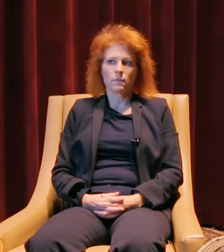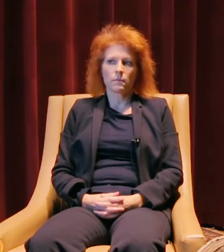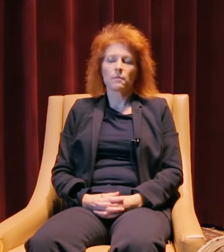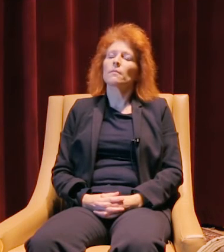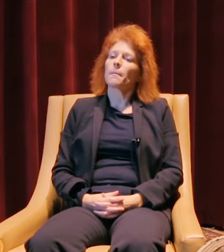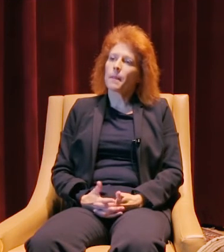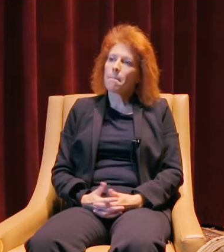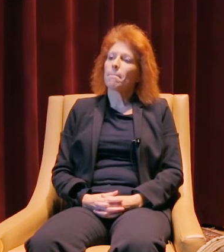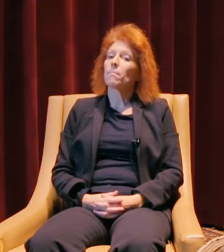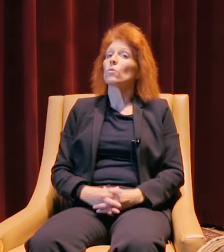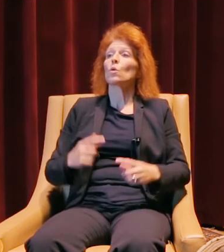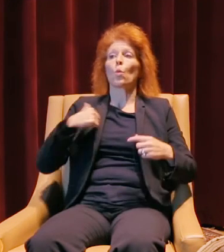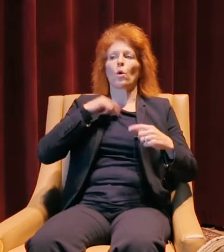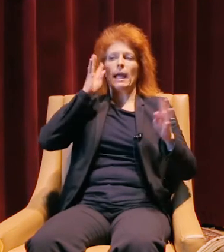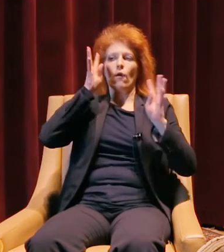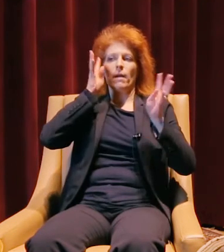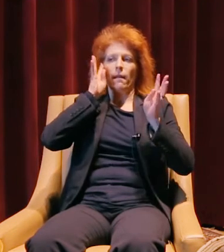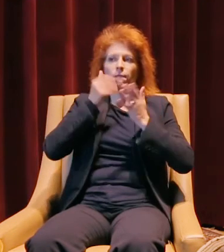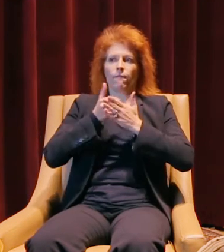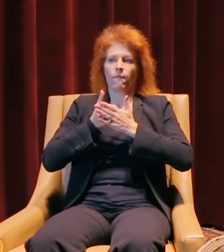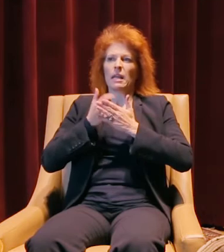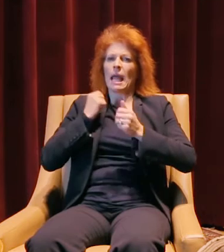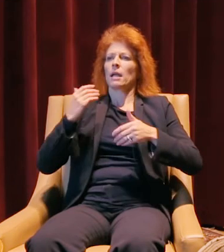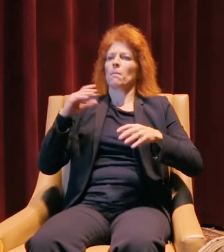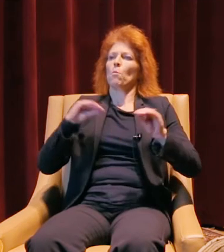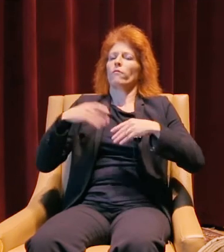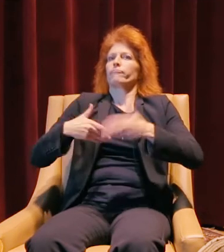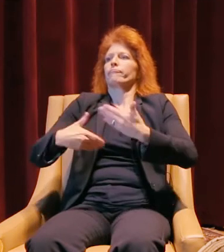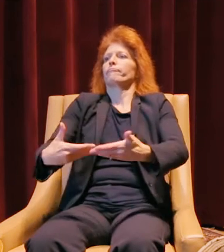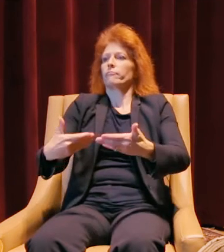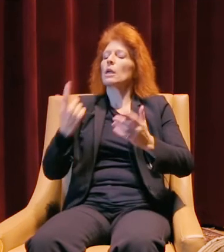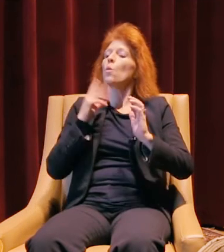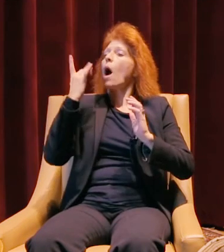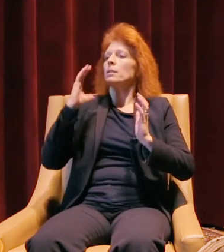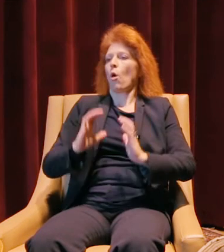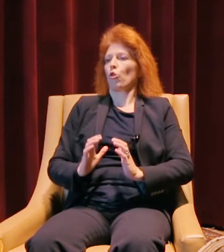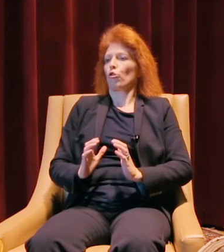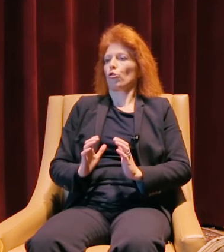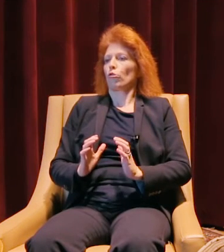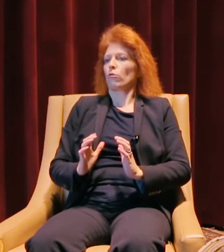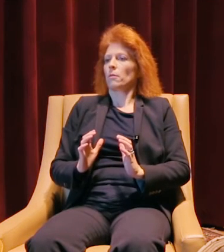We're innovative, we can move pretty quickly, because we are a smaller company.